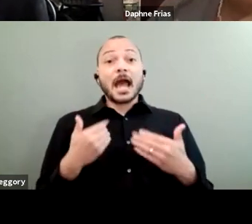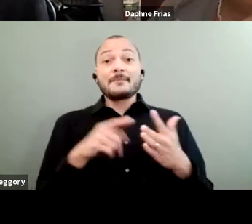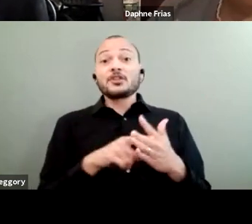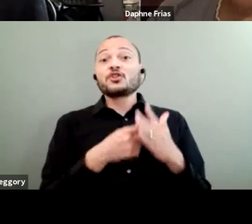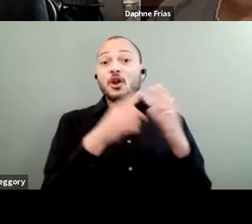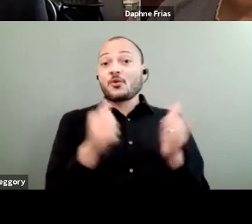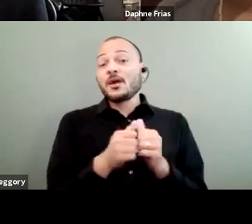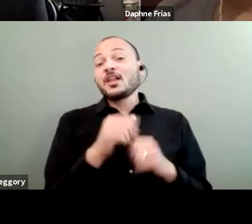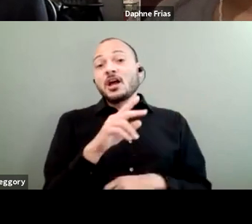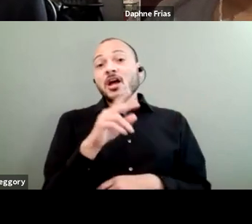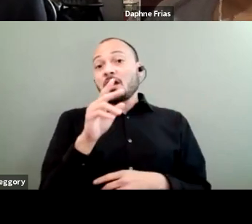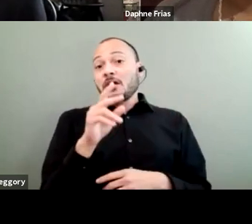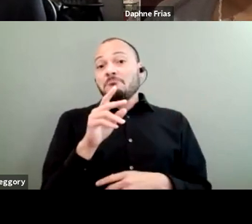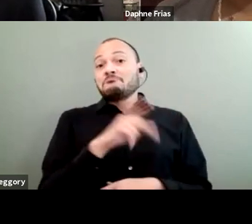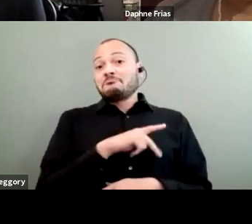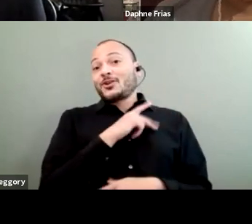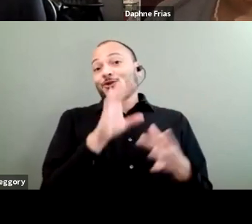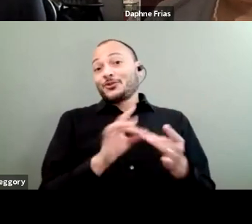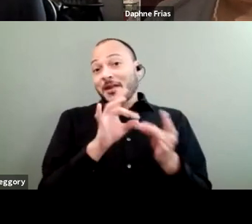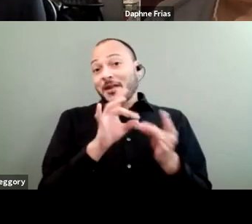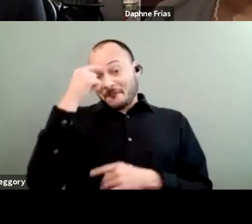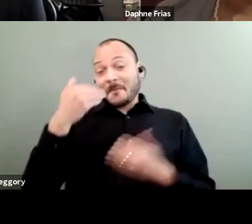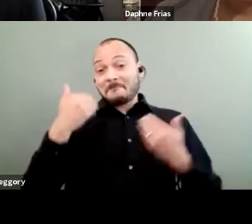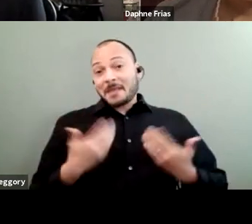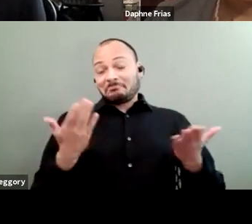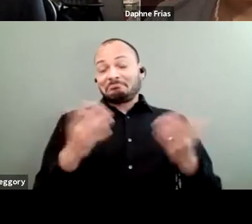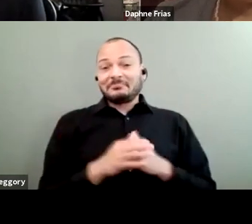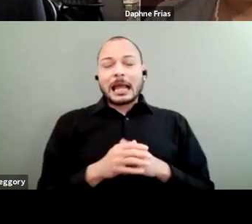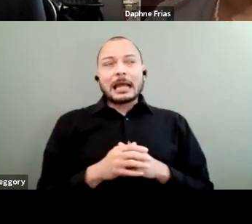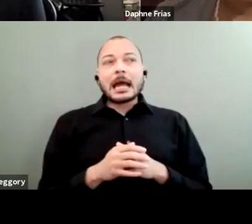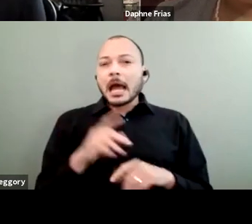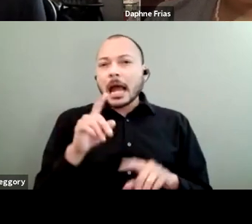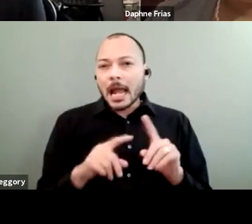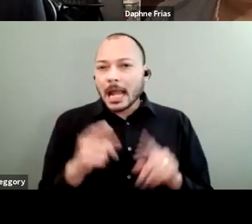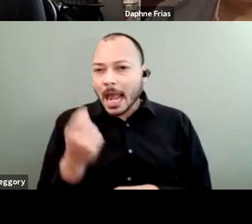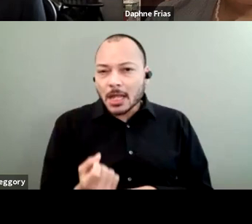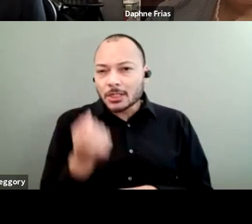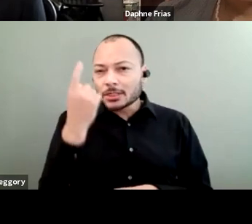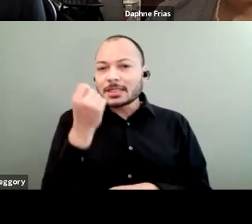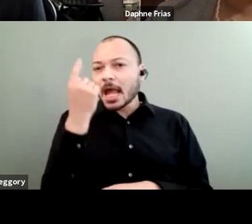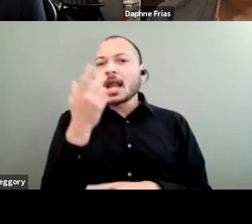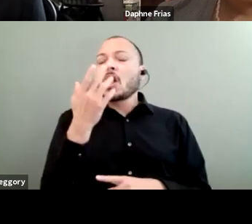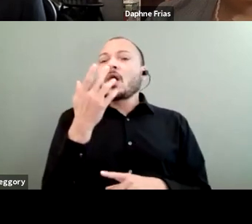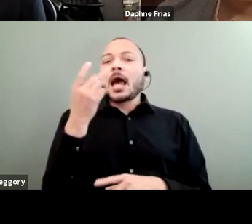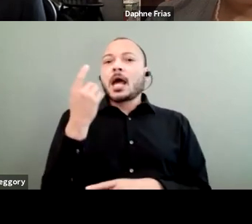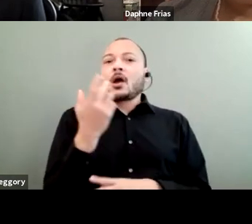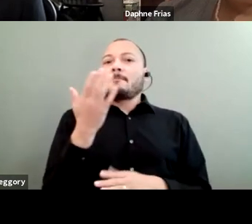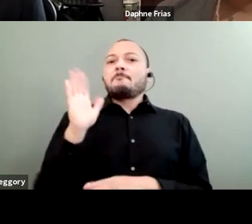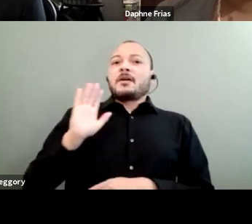So, for me, I didn't really understand what environmental racism was and that I was experiencing it